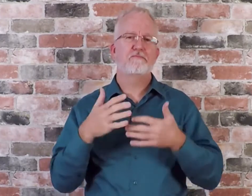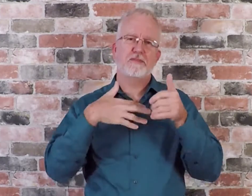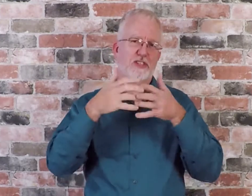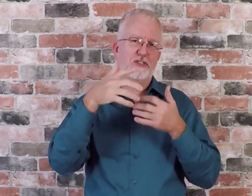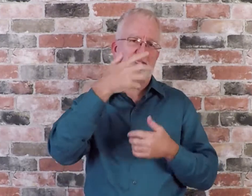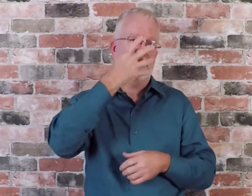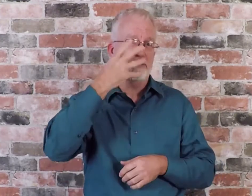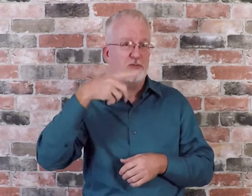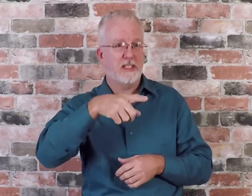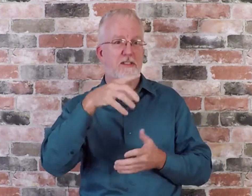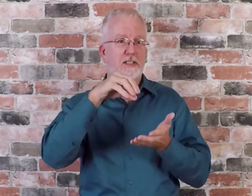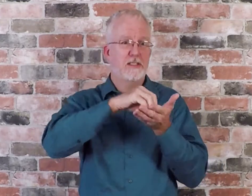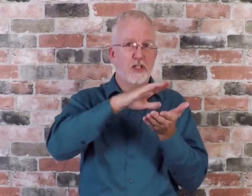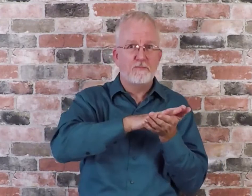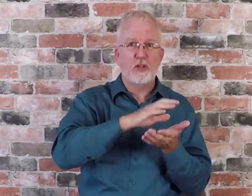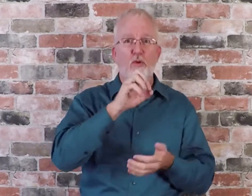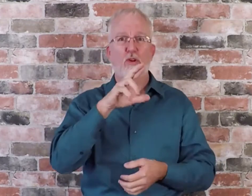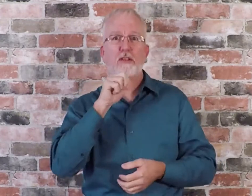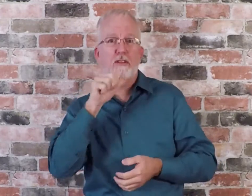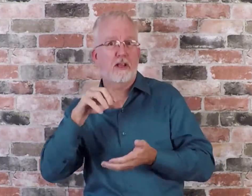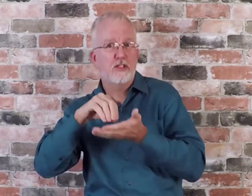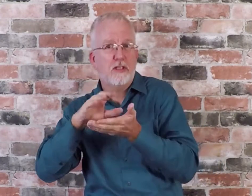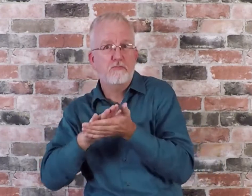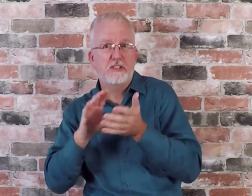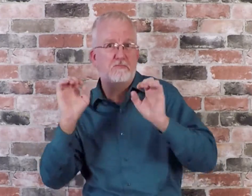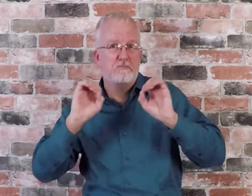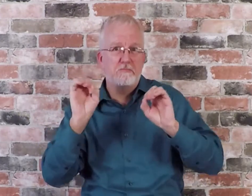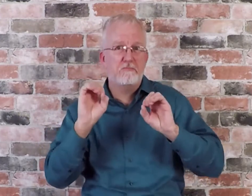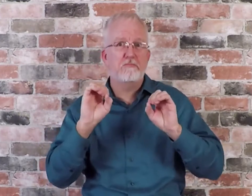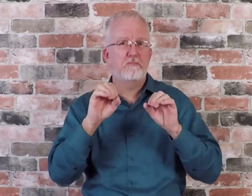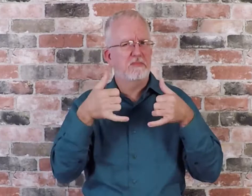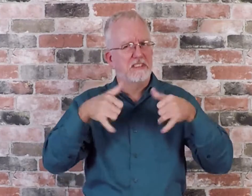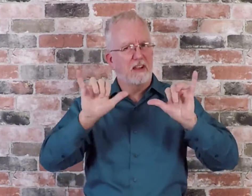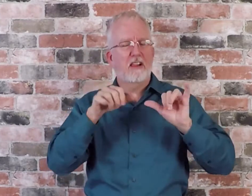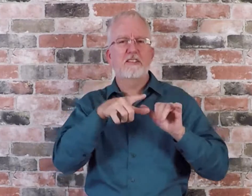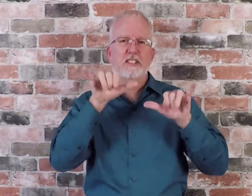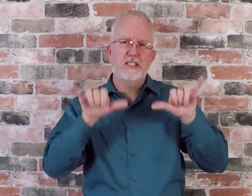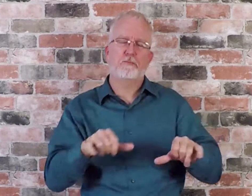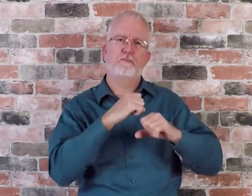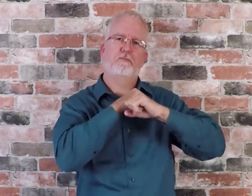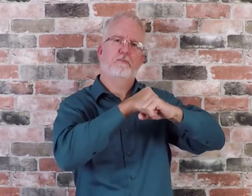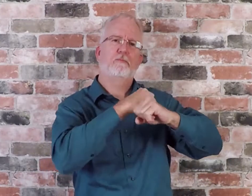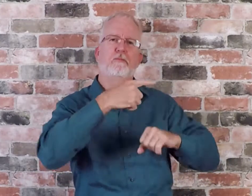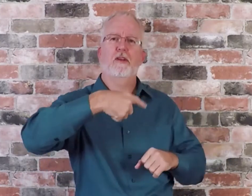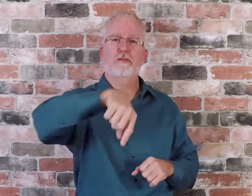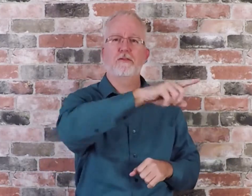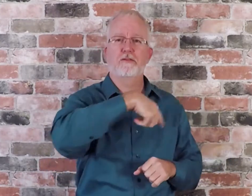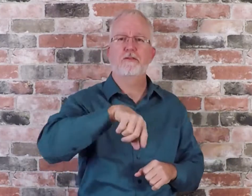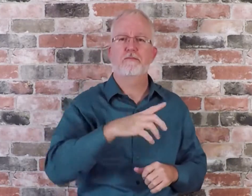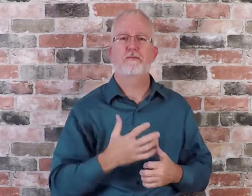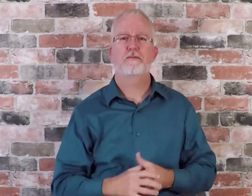The immigration status of a person, and the lack of immigration documentation, alone, shall have no bearing on the manner in which staff executes their duties.